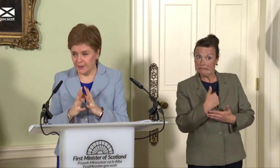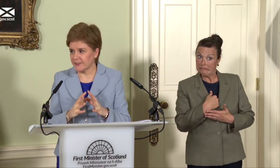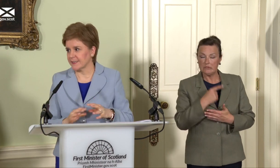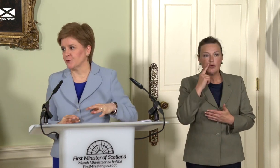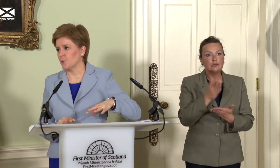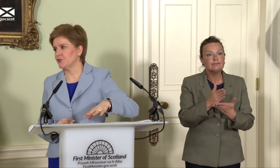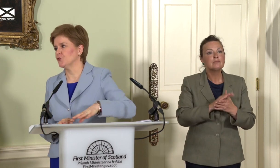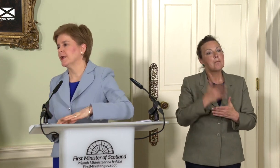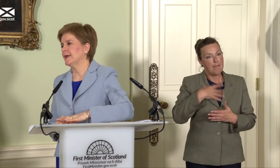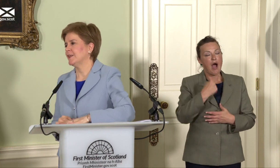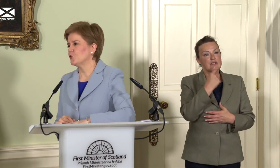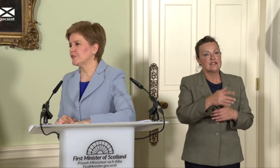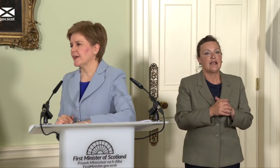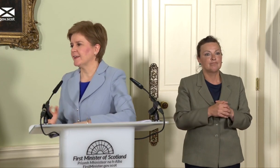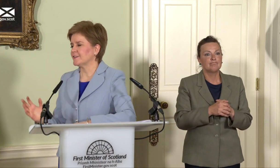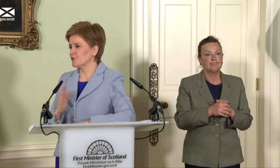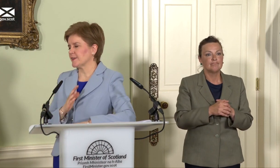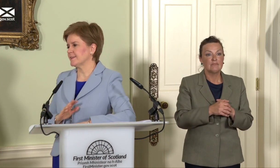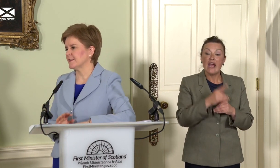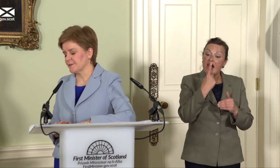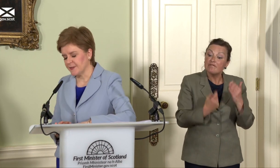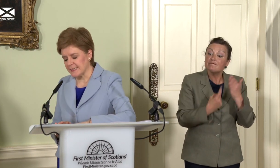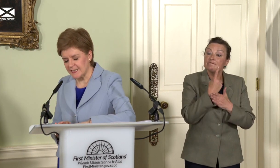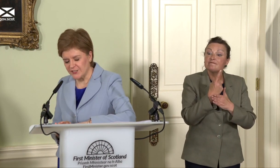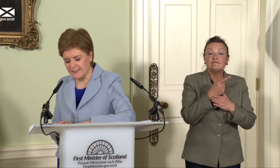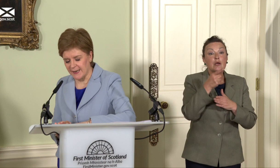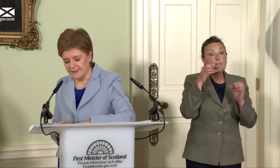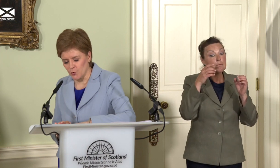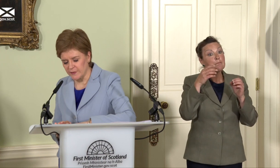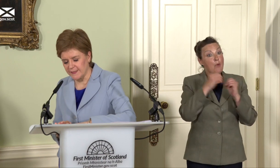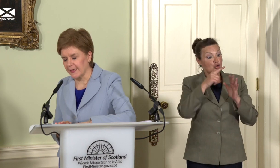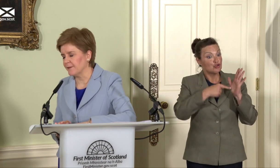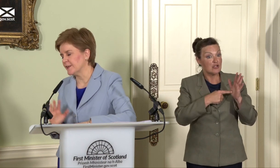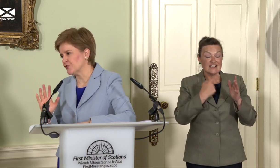set out what we do in those circumstances if he continues to deny democracy very soon.